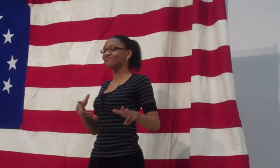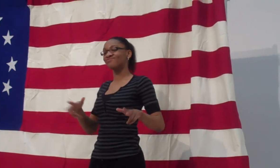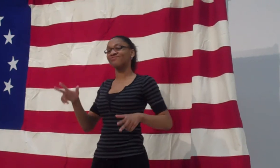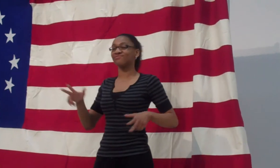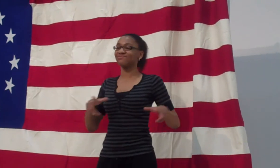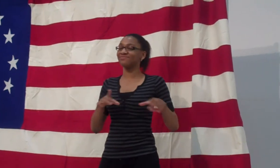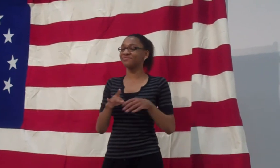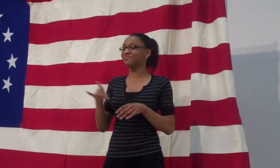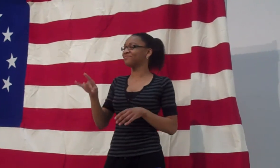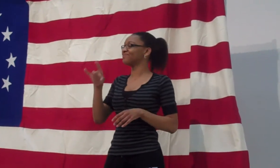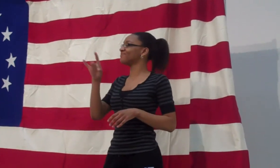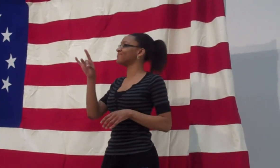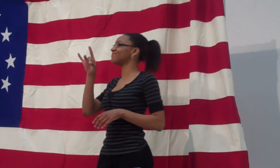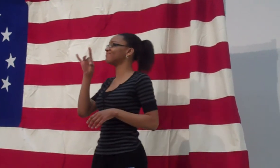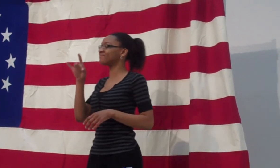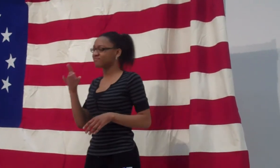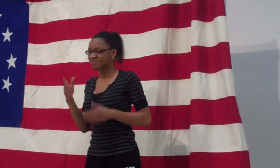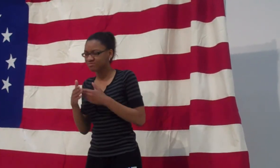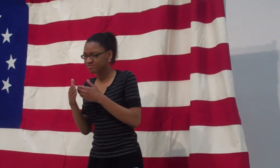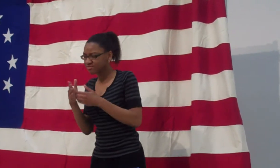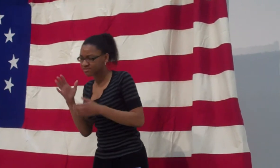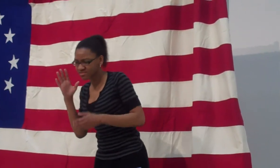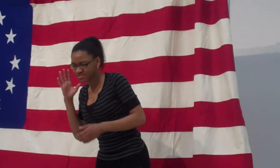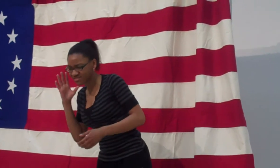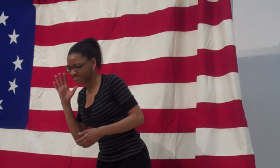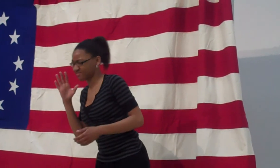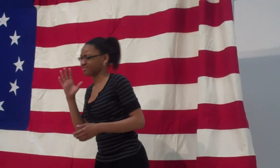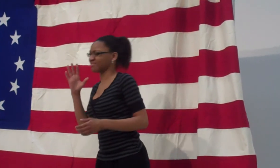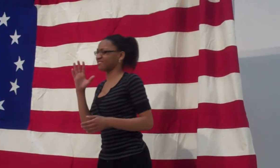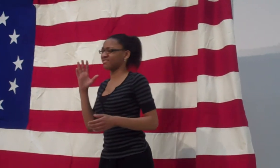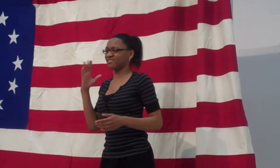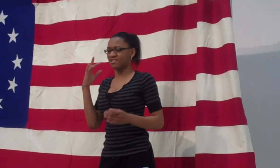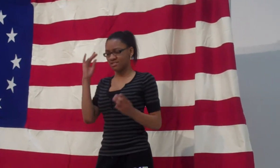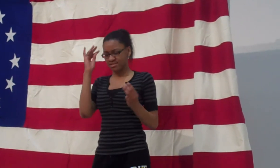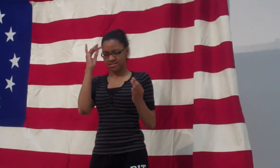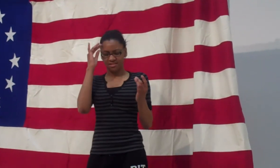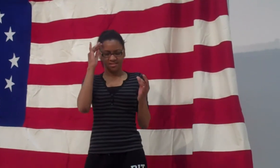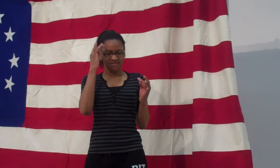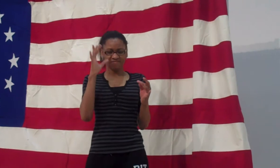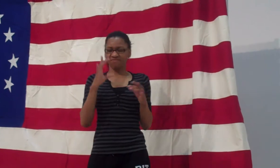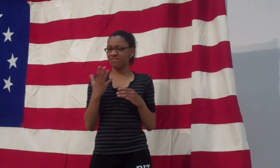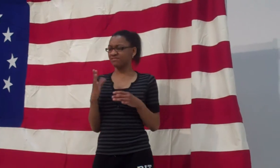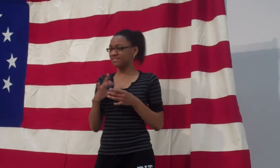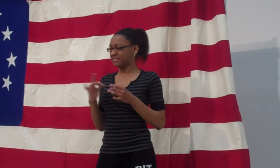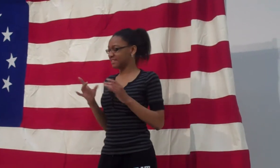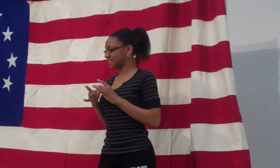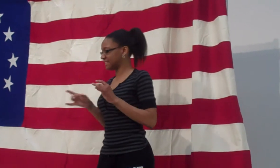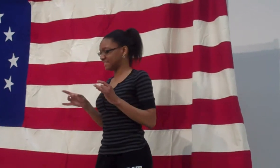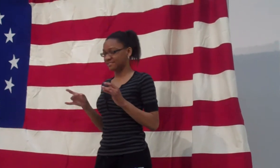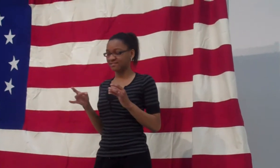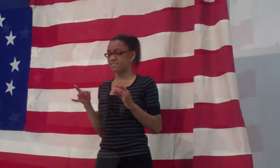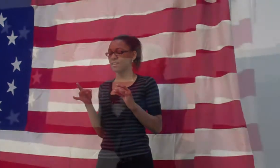I pitied him in his blindness. But can I boast, "I see?" Perhaps there walks a spirit that walks close by that pities me.